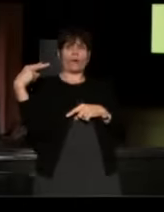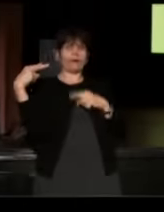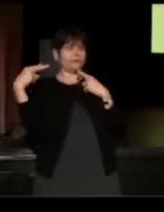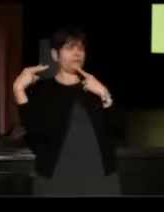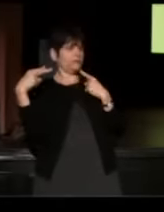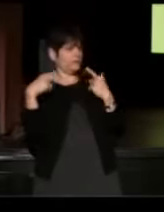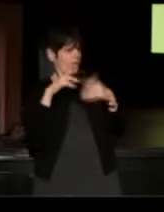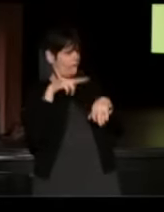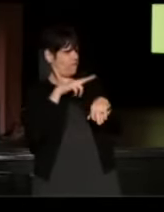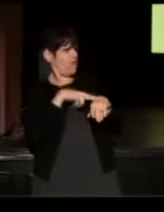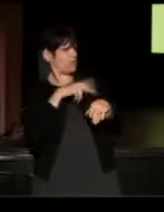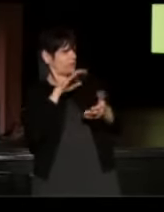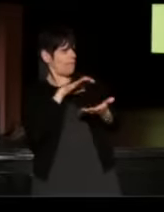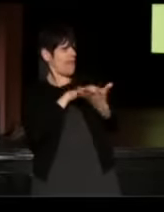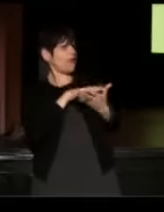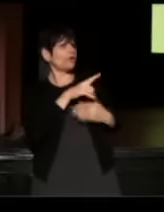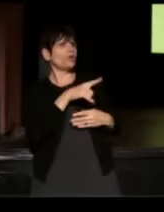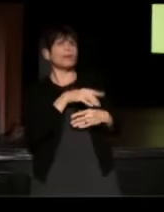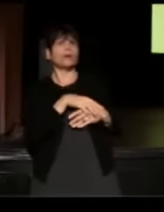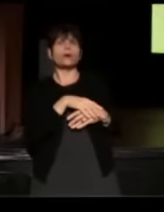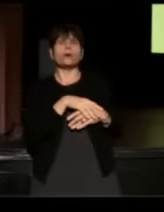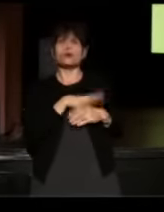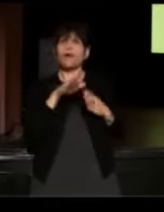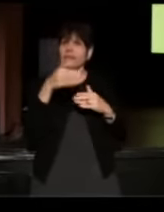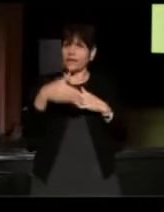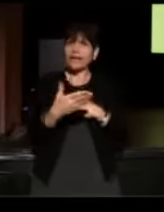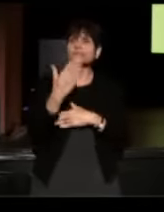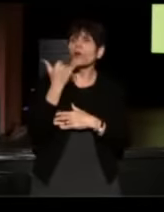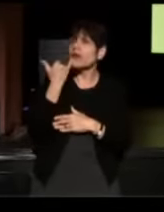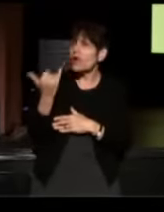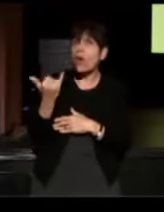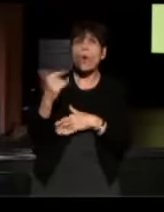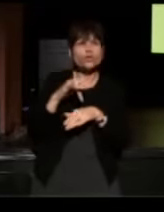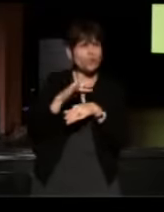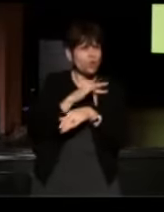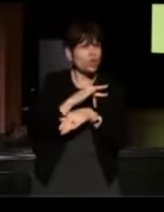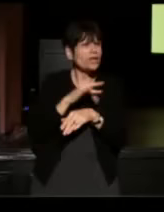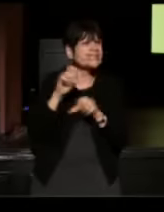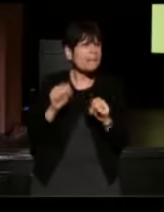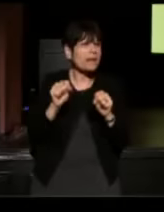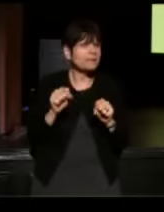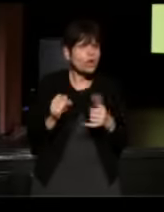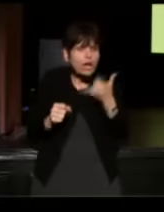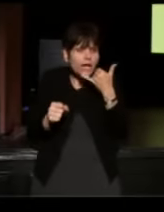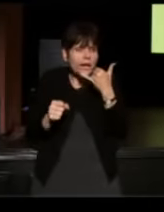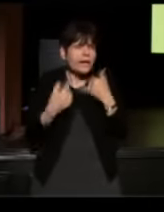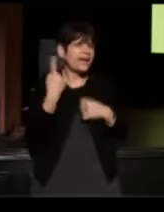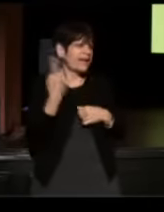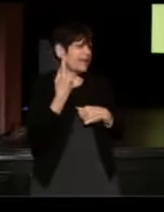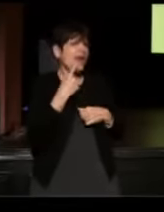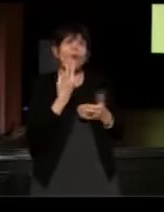"Oh, of course I'll marry you." And the next morning I called her as early as I possibly could (Annie) And he always gets up early.